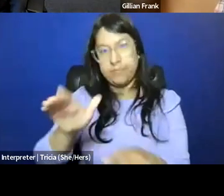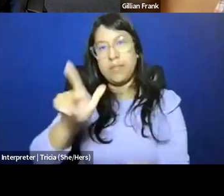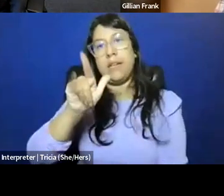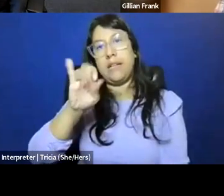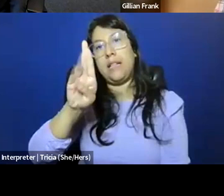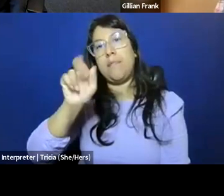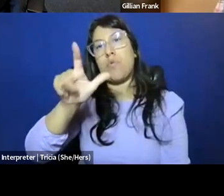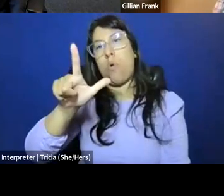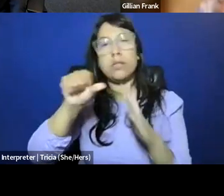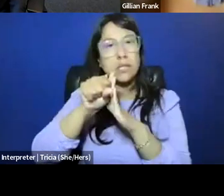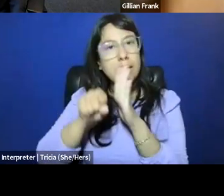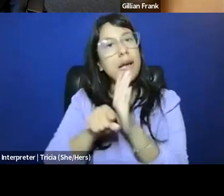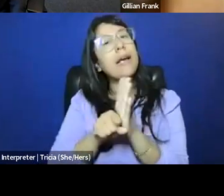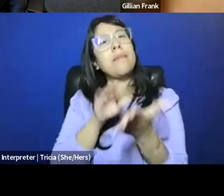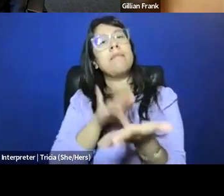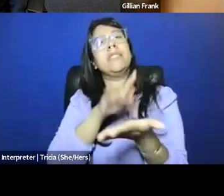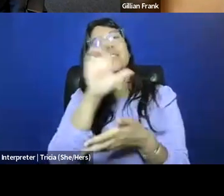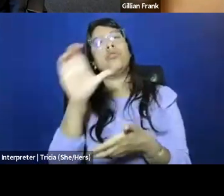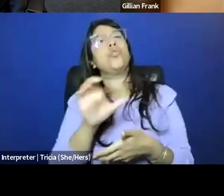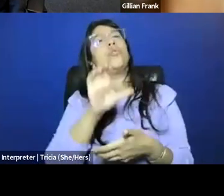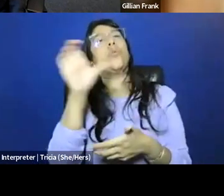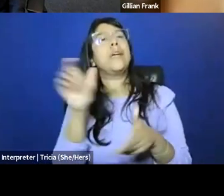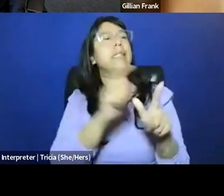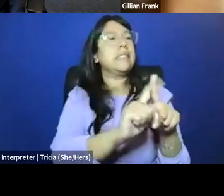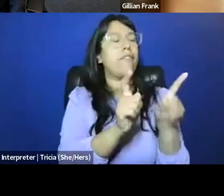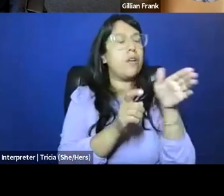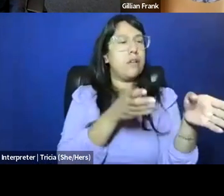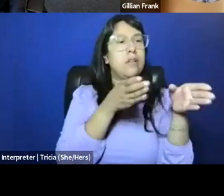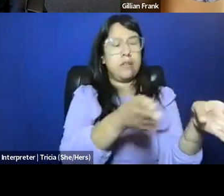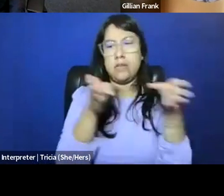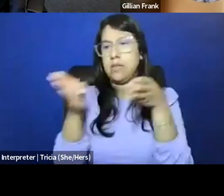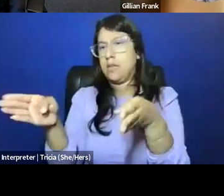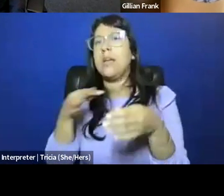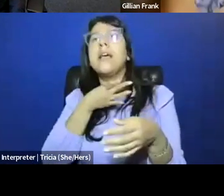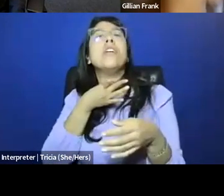as we get to certainly the mid-century, the segmenting of different interests and putting interests